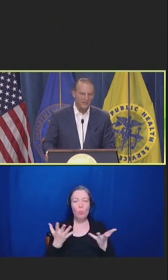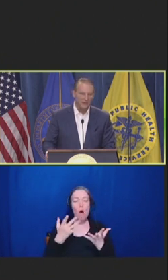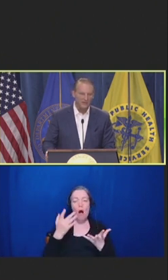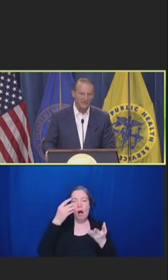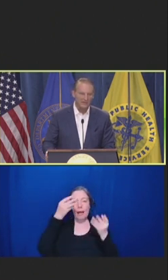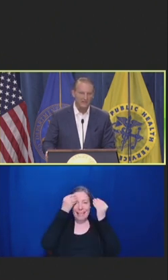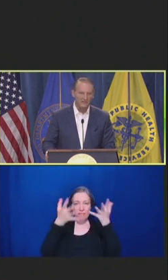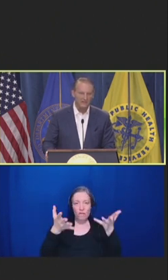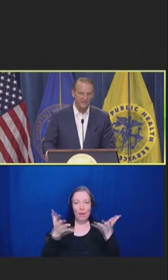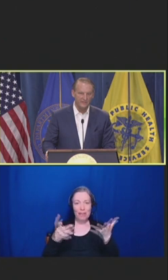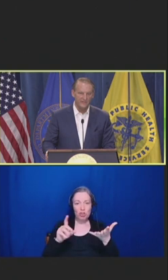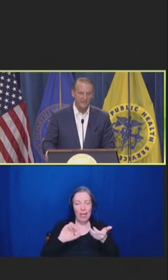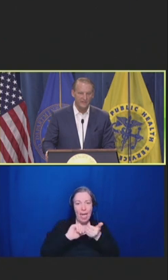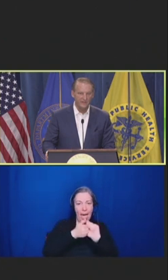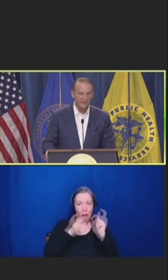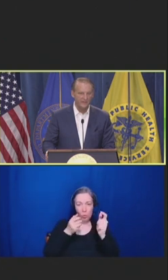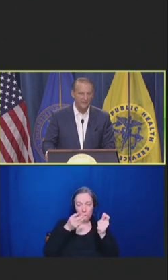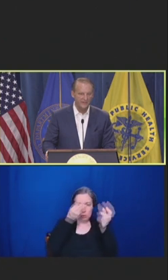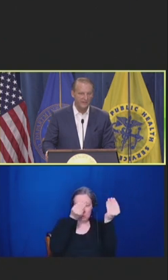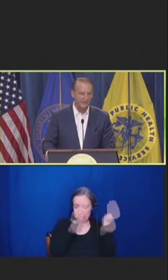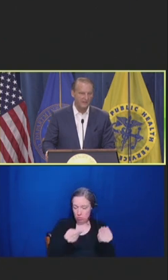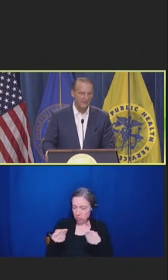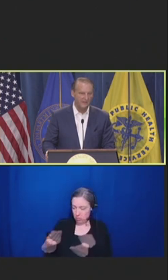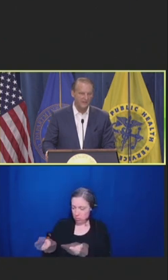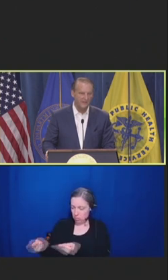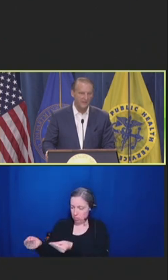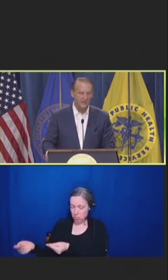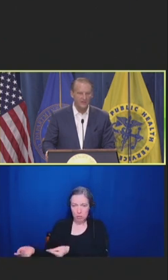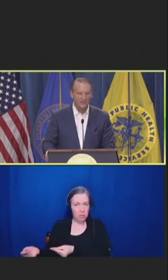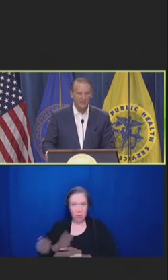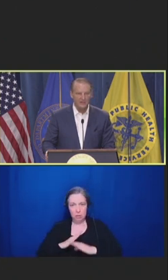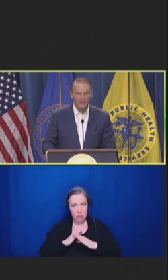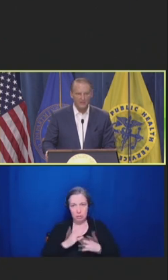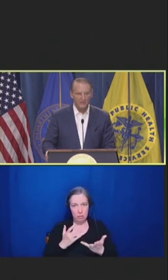Understanding what vaccinations have been administered, what have not.